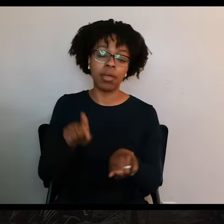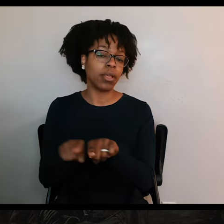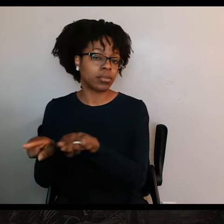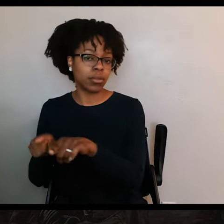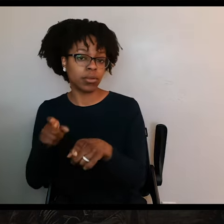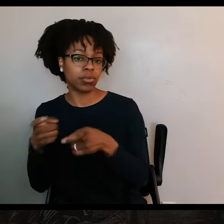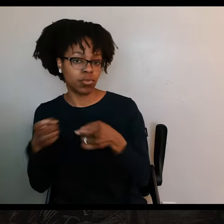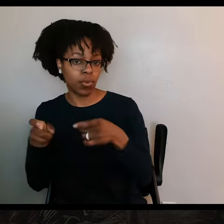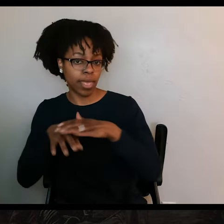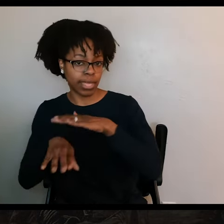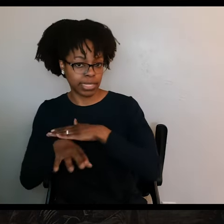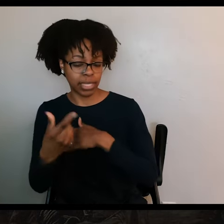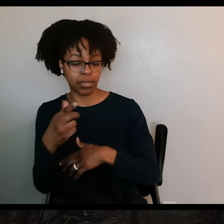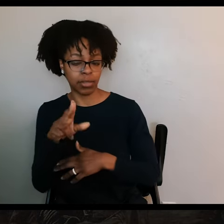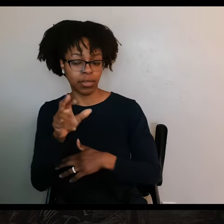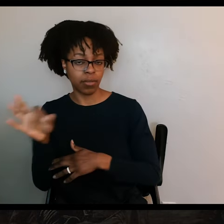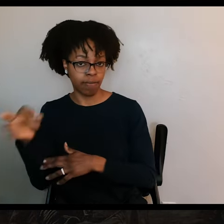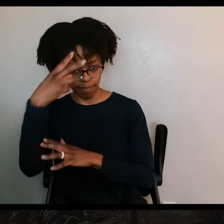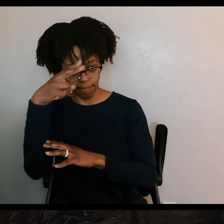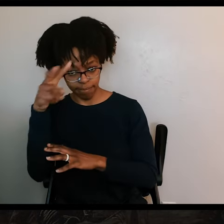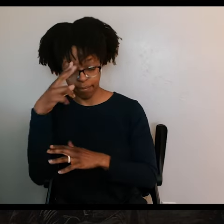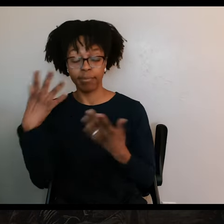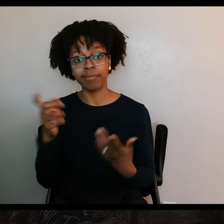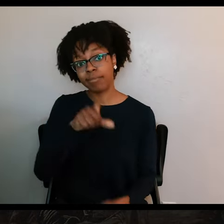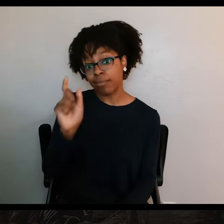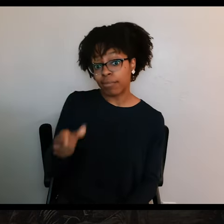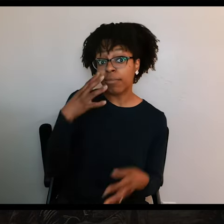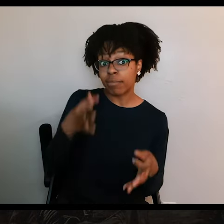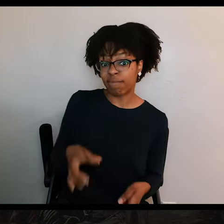be able to control access to the Gulf of Mexico. So the Texans decided that they needed